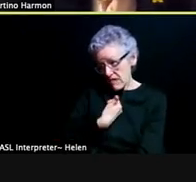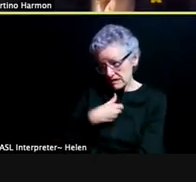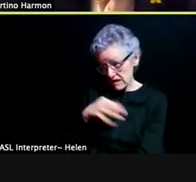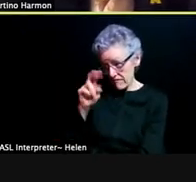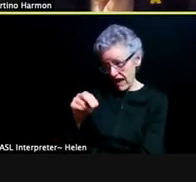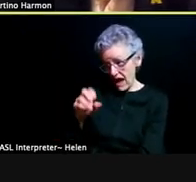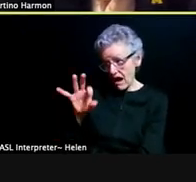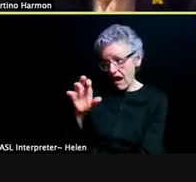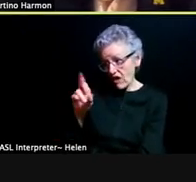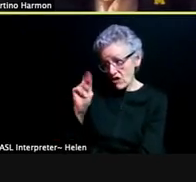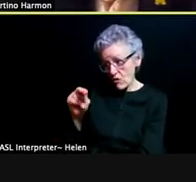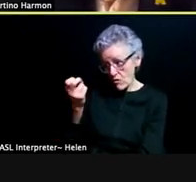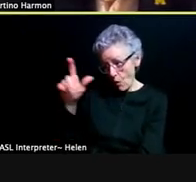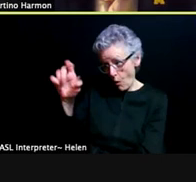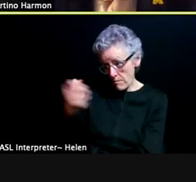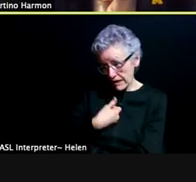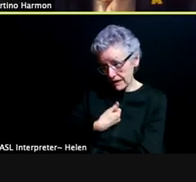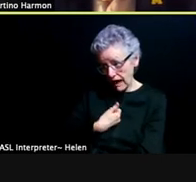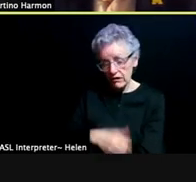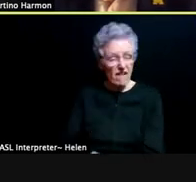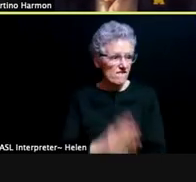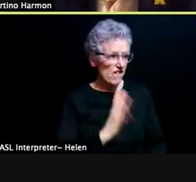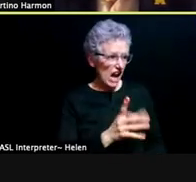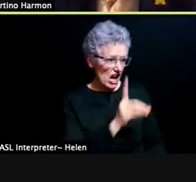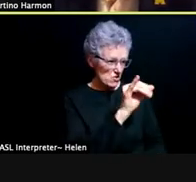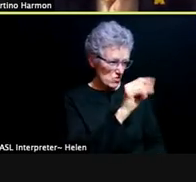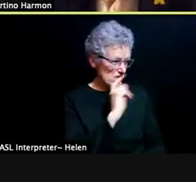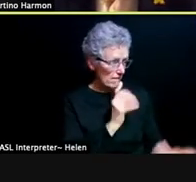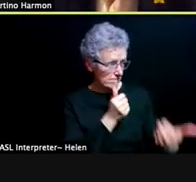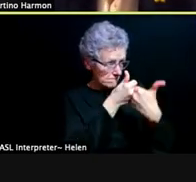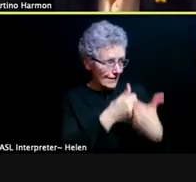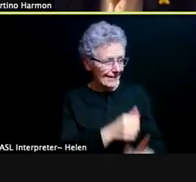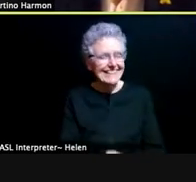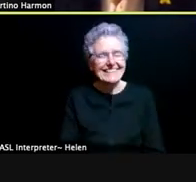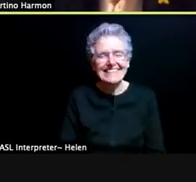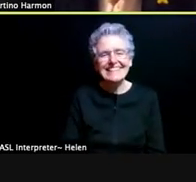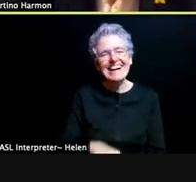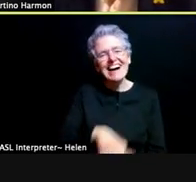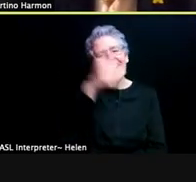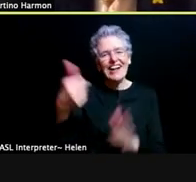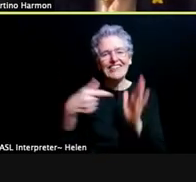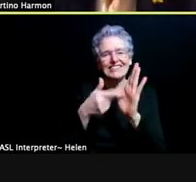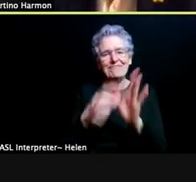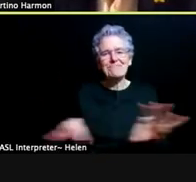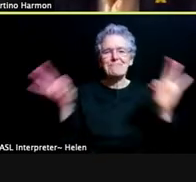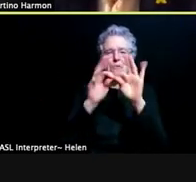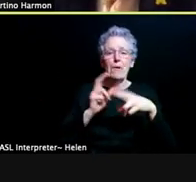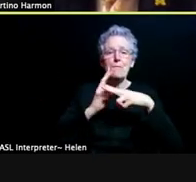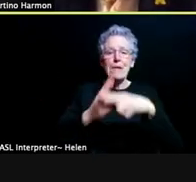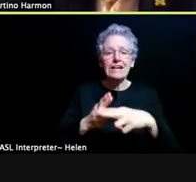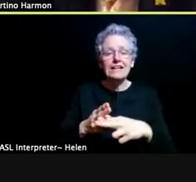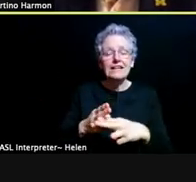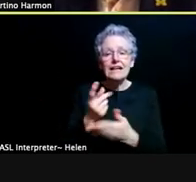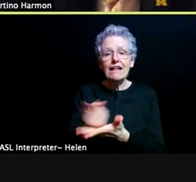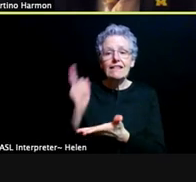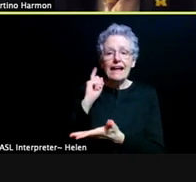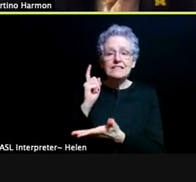Some other examples though that are important to mention, last Tuesday there was an event called Smash Your Stress.